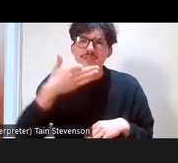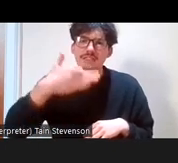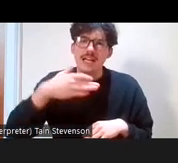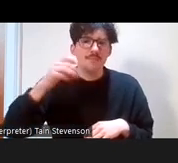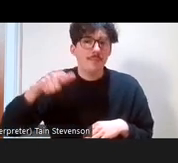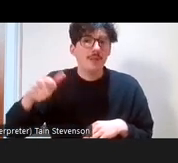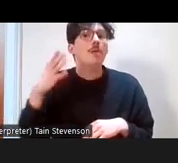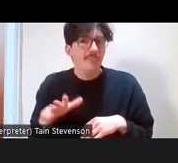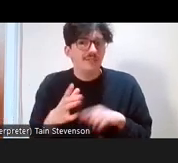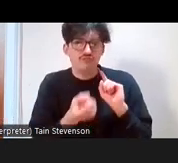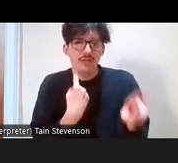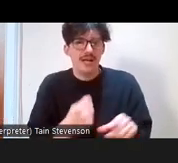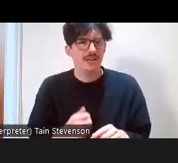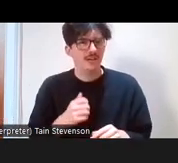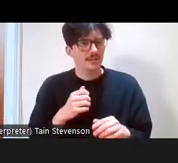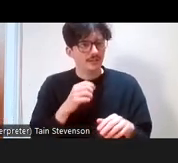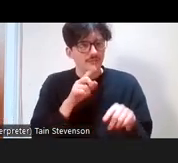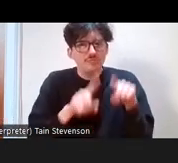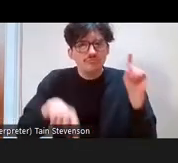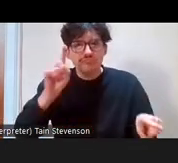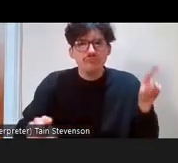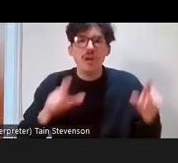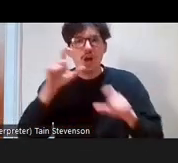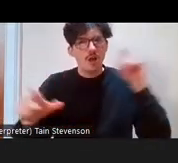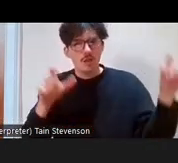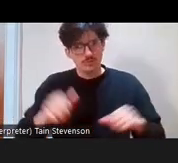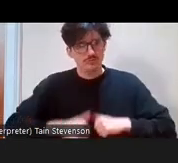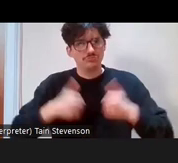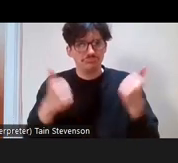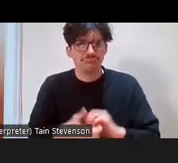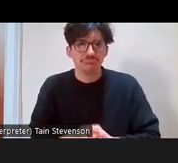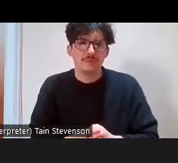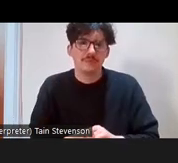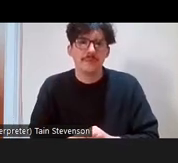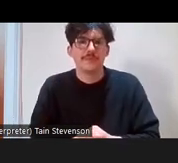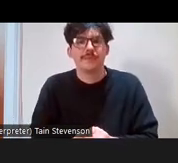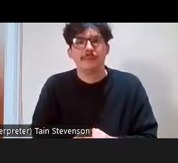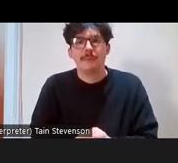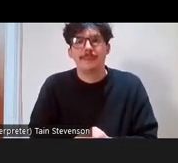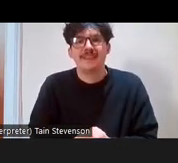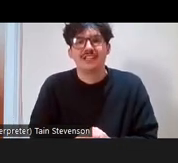Lots of colours, which is good, lots of spread across the chart. Just to kind of explain this